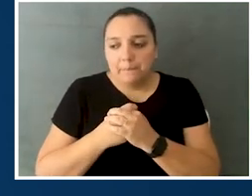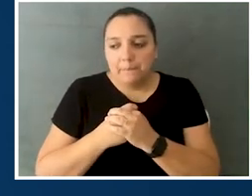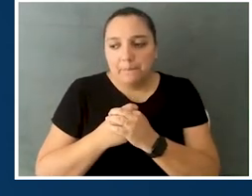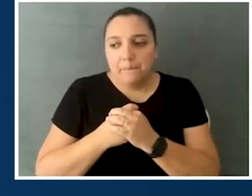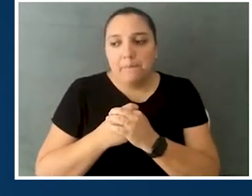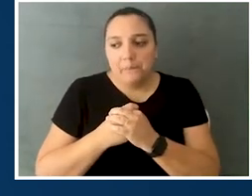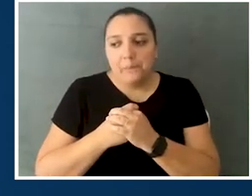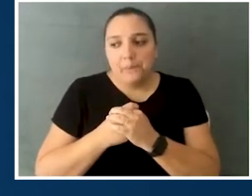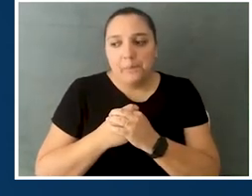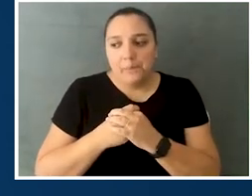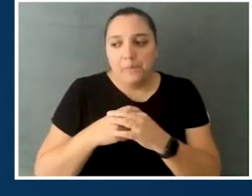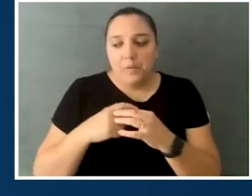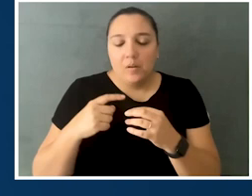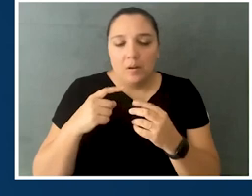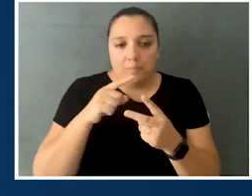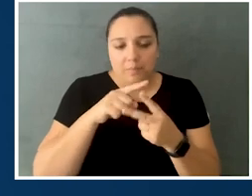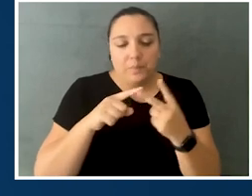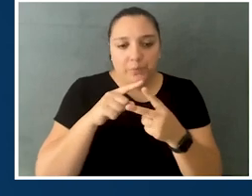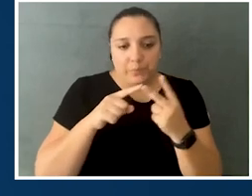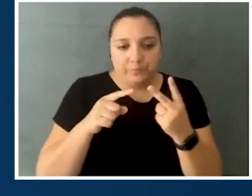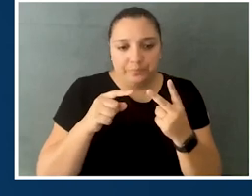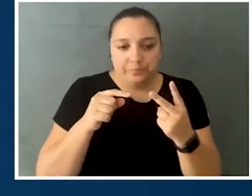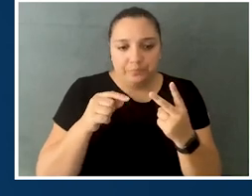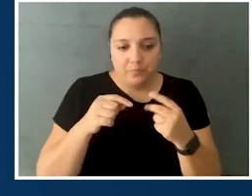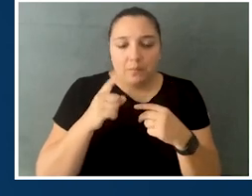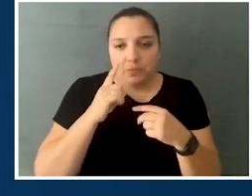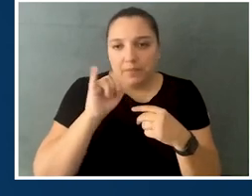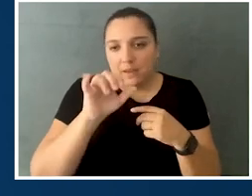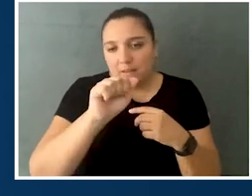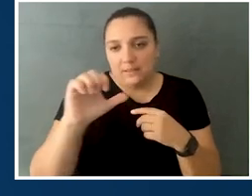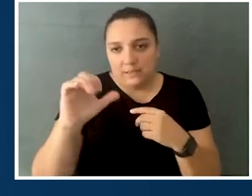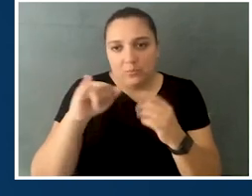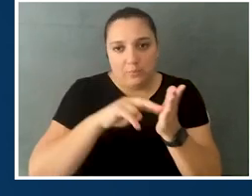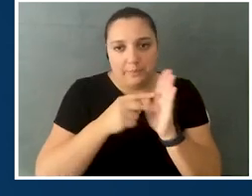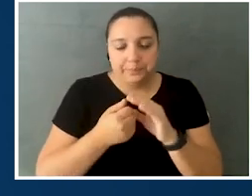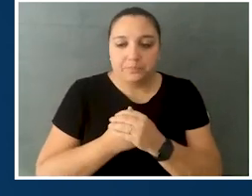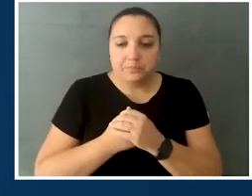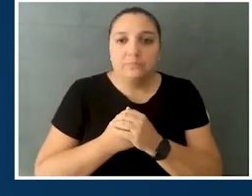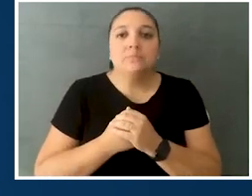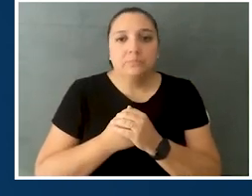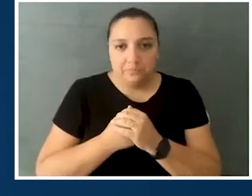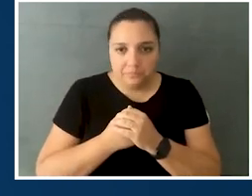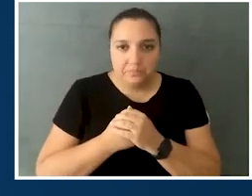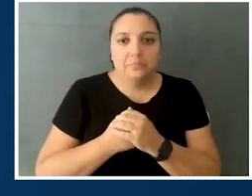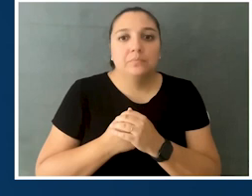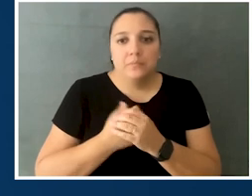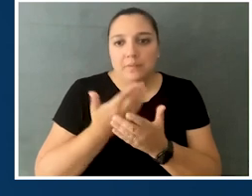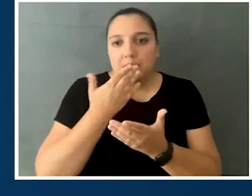have those disabilities for the Heumann-Armstrong Award, but, yeah, that's what an AAC machine is. Thank you for that explanation.